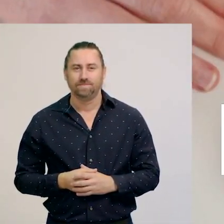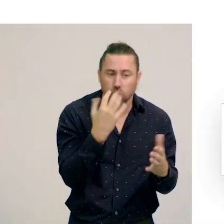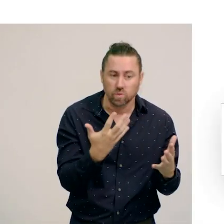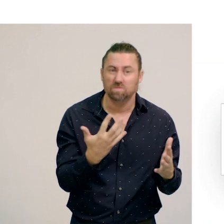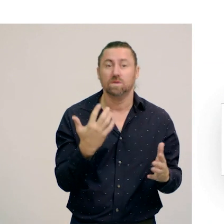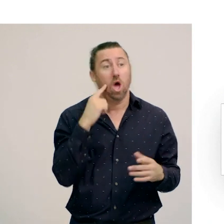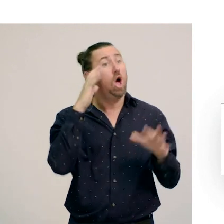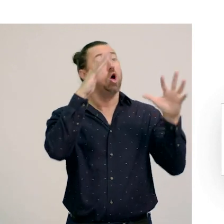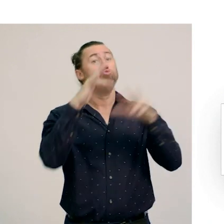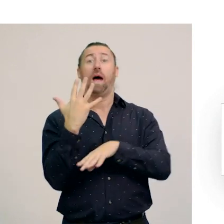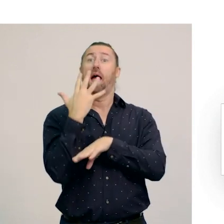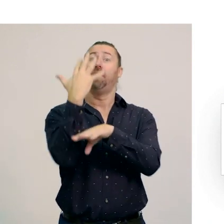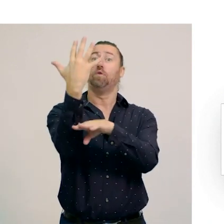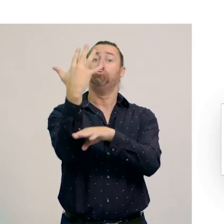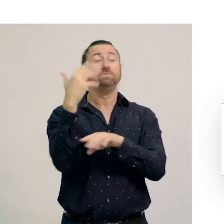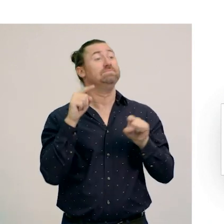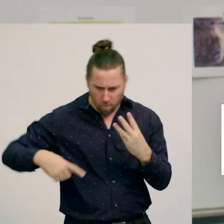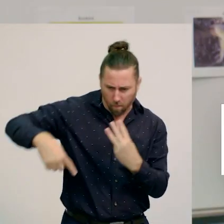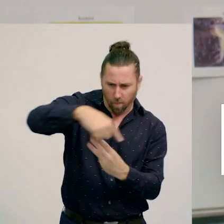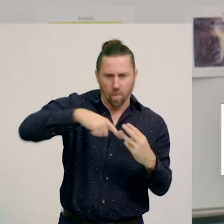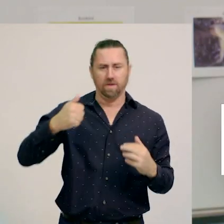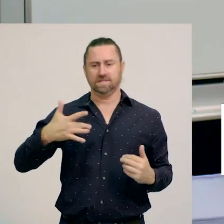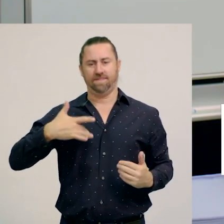Then, we’re going to take closer look at different feeding relationships,